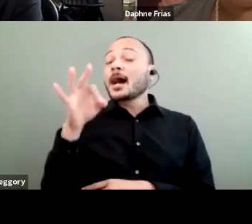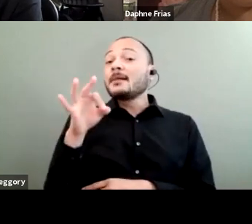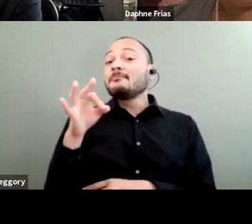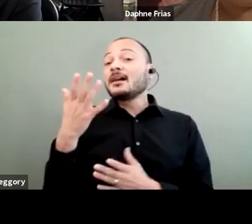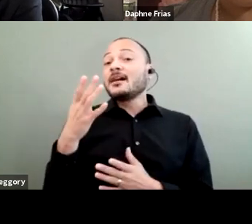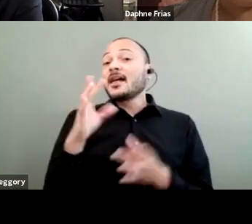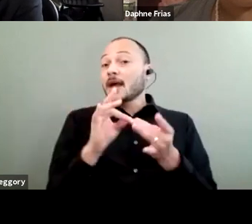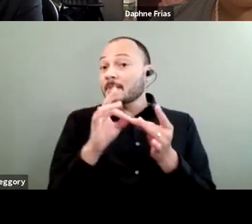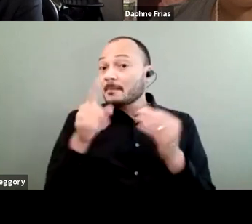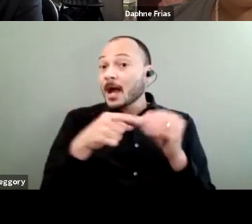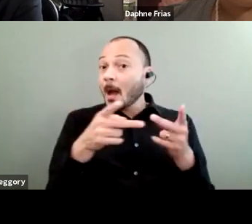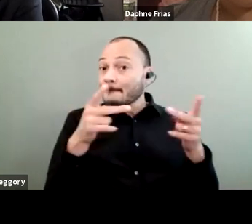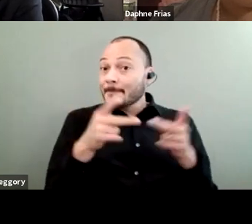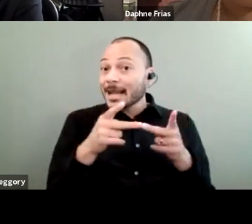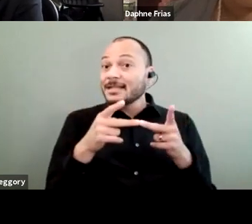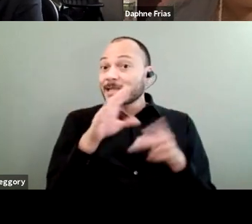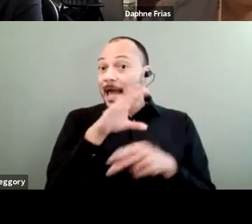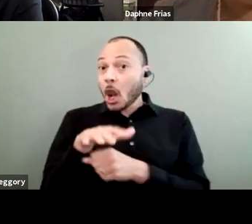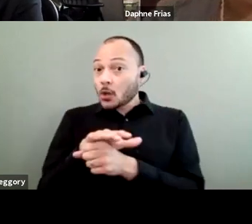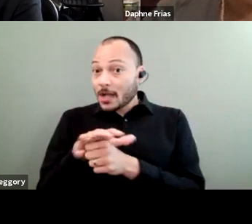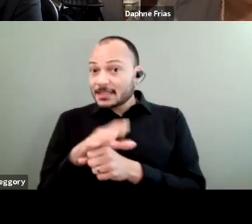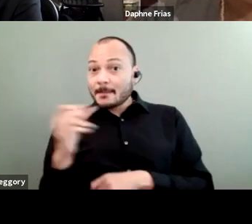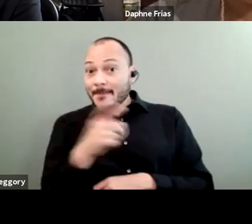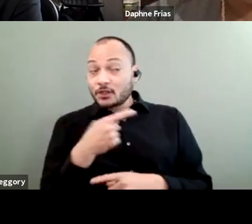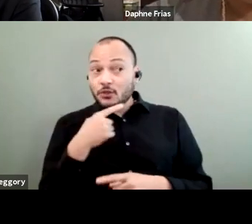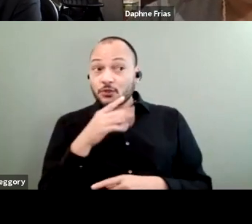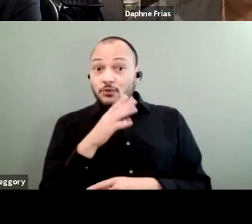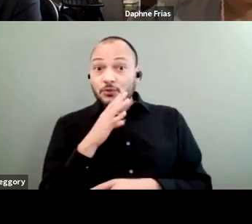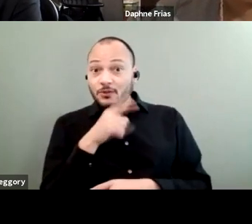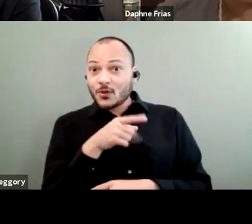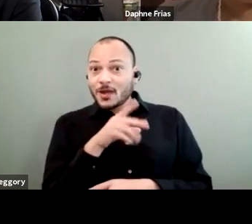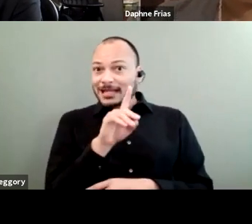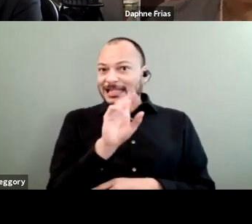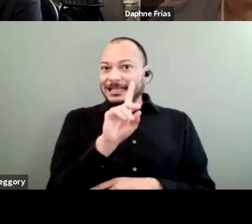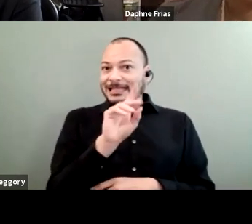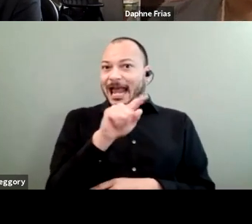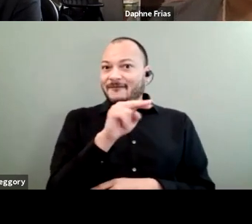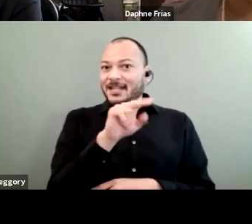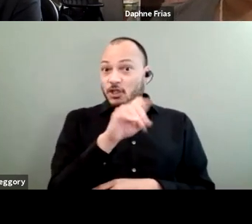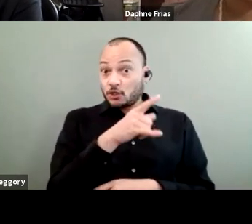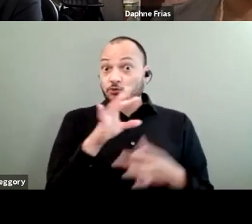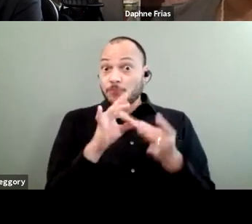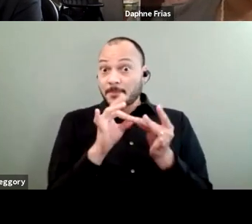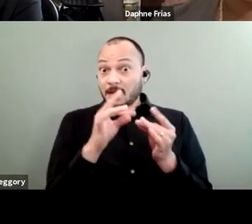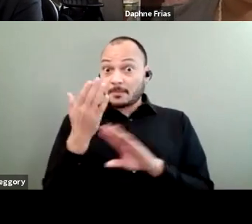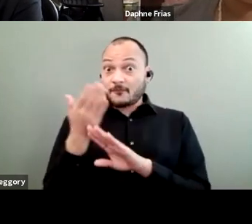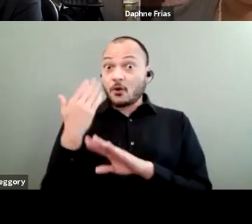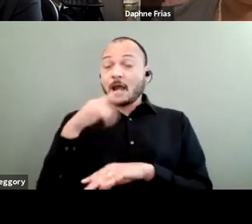and come back to you, Daphne, and then Dr. Yolanda. Daphne, you raised this point early on about the intersecting qualities